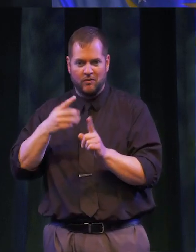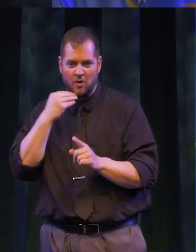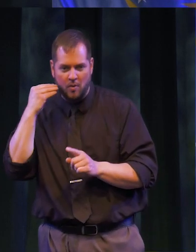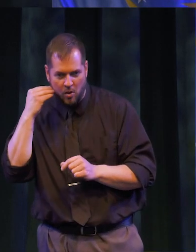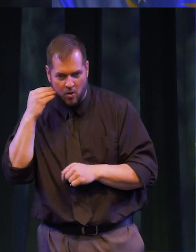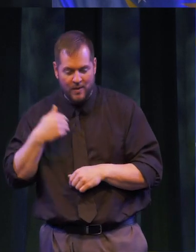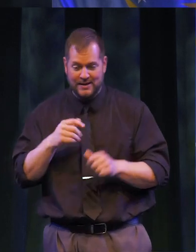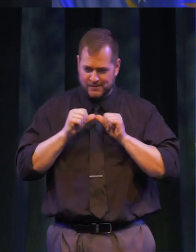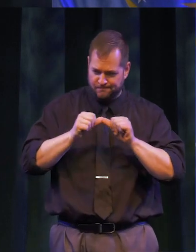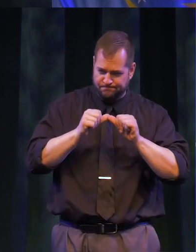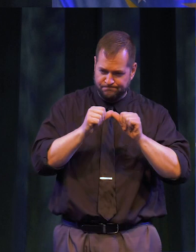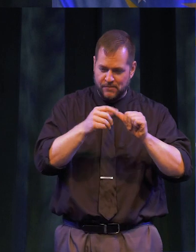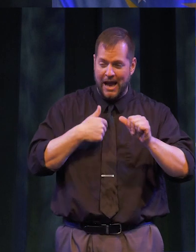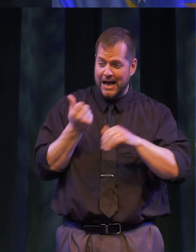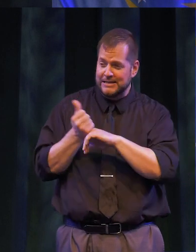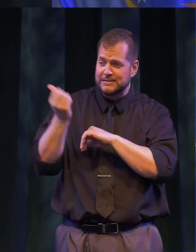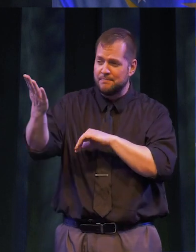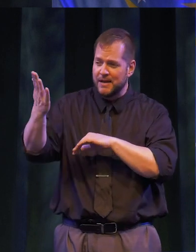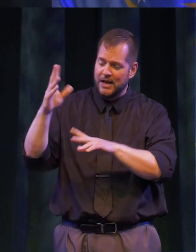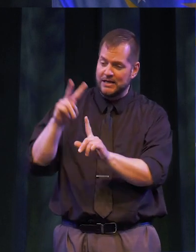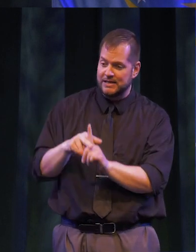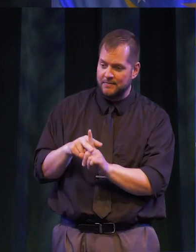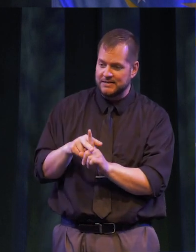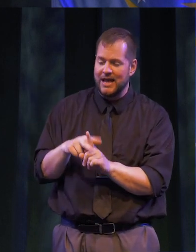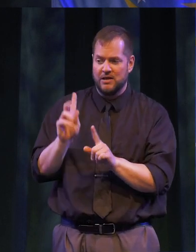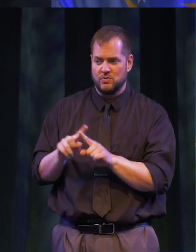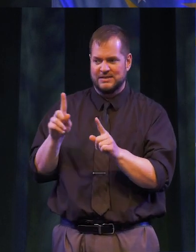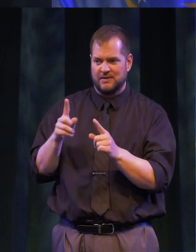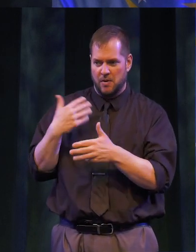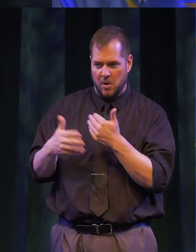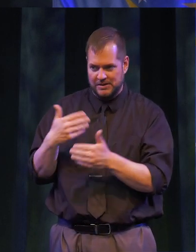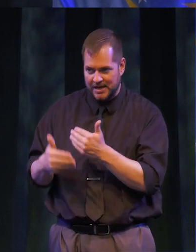STAYING THE COURSE AND SUBMITTING ASSIGNMENTS IN A NEW MANNER OR THROUGH A DIFFERENT PROCESS.